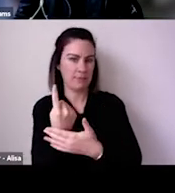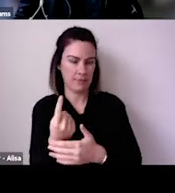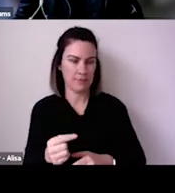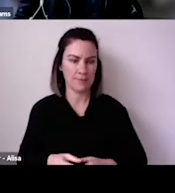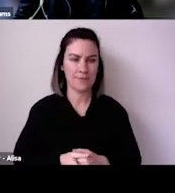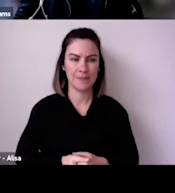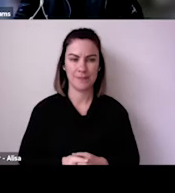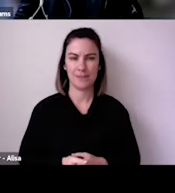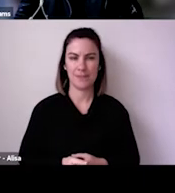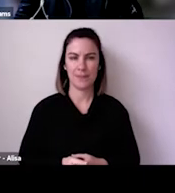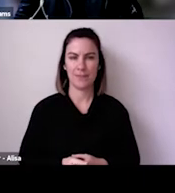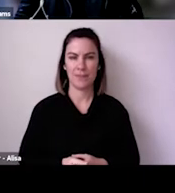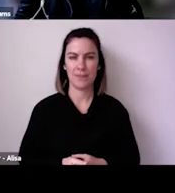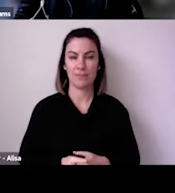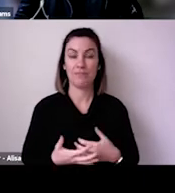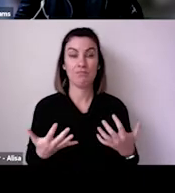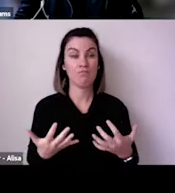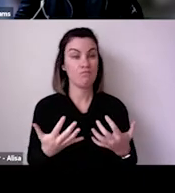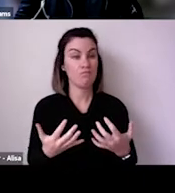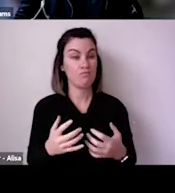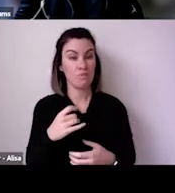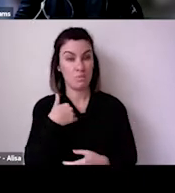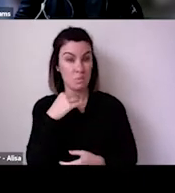it so good. And then things started to change.